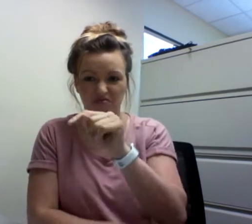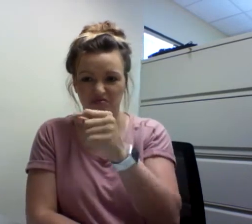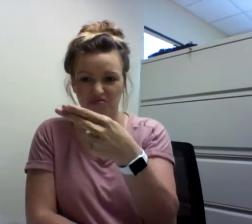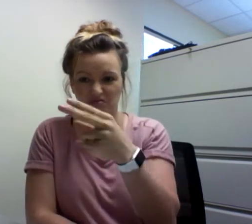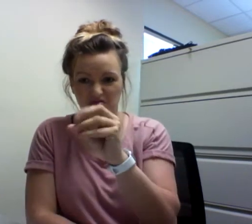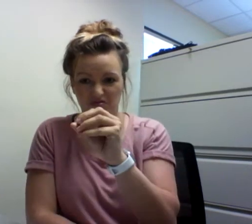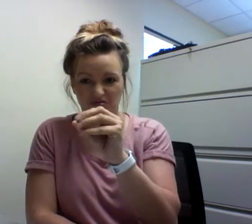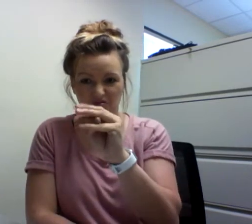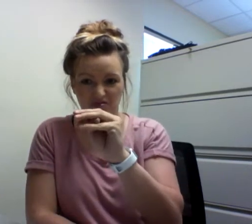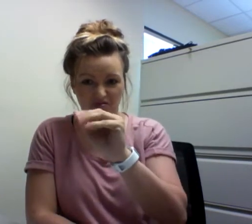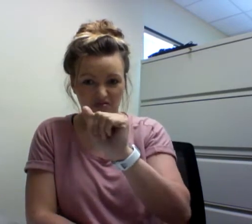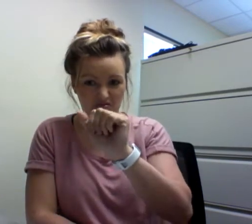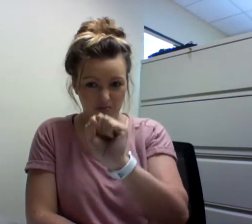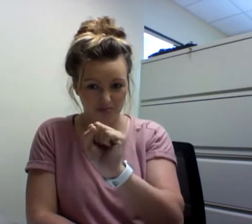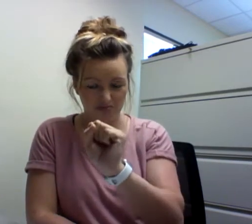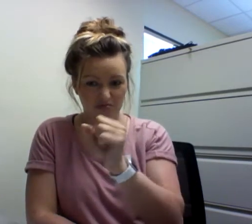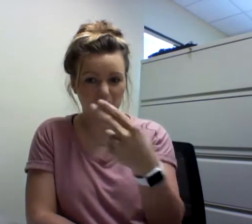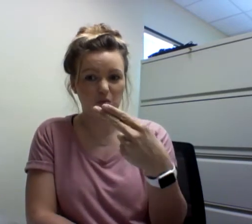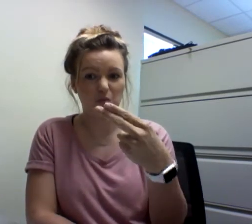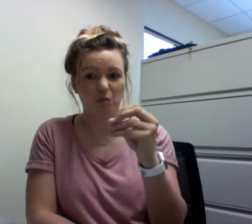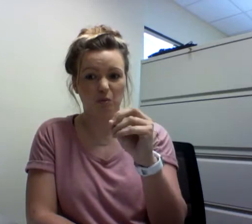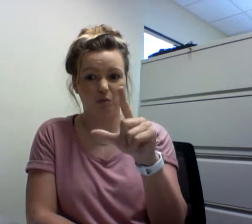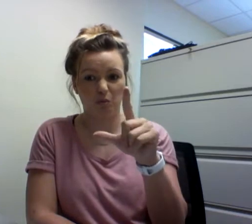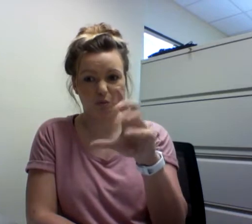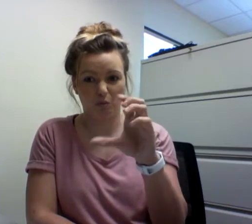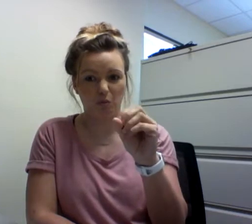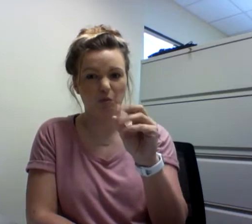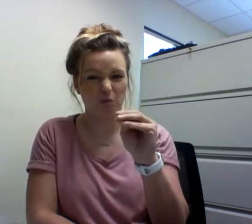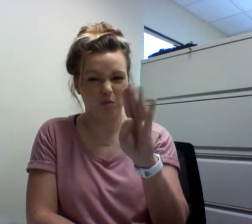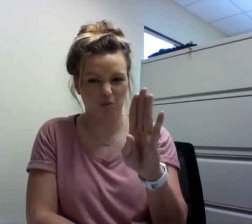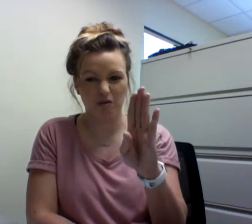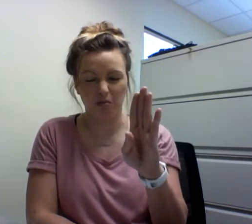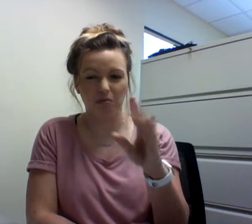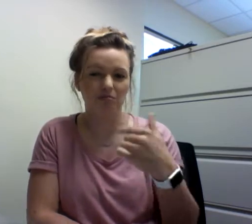It is very different. The author, his name is Thomas Holcomb.